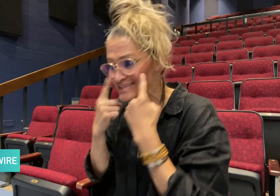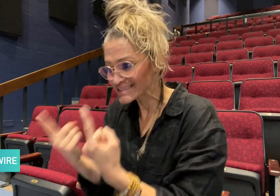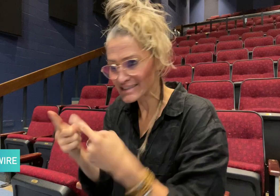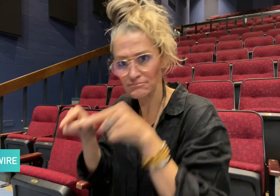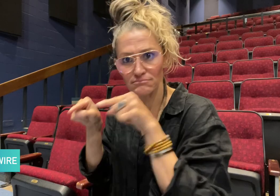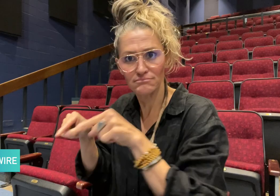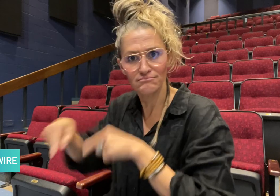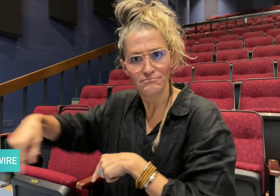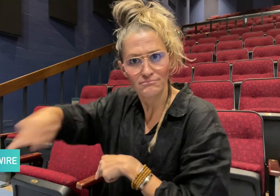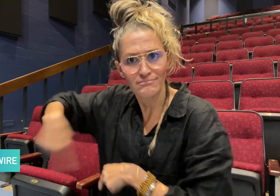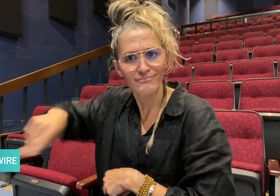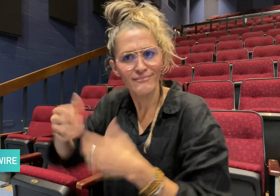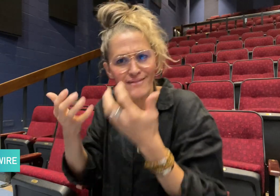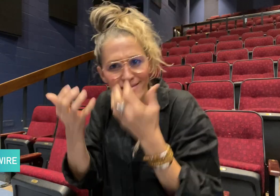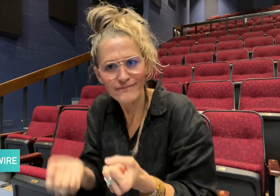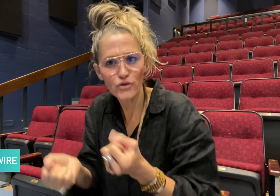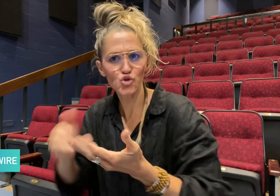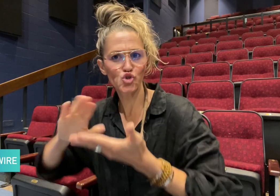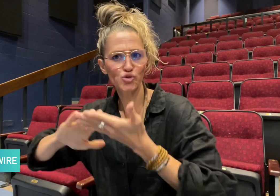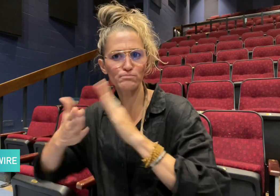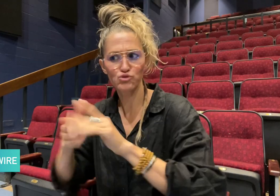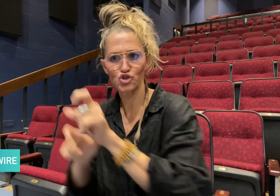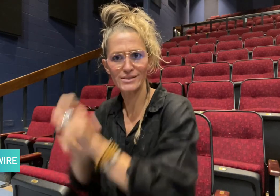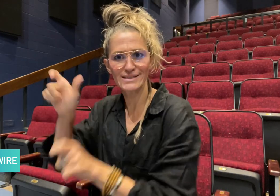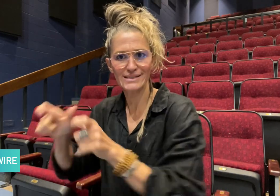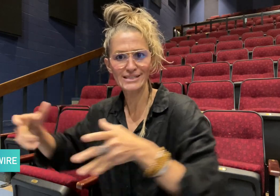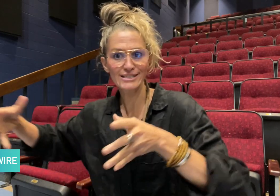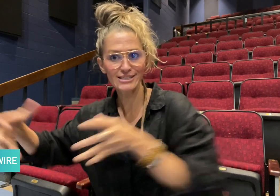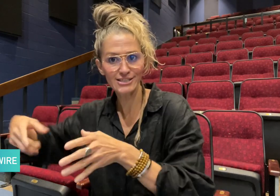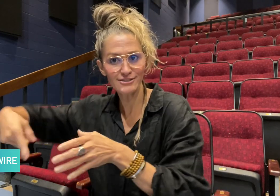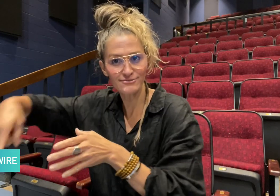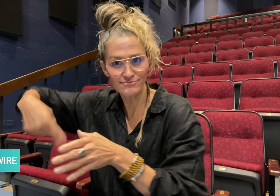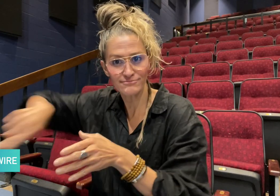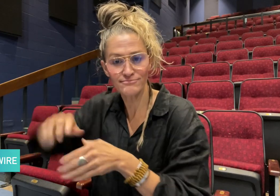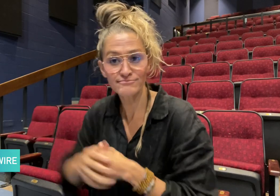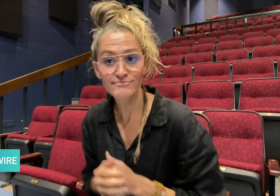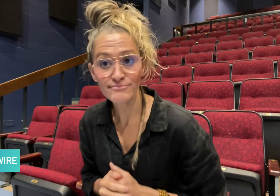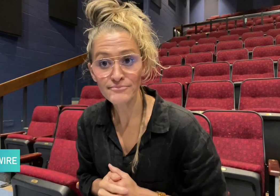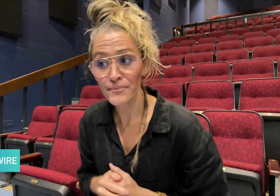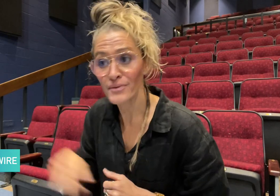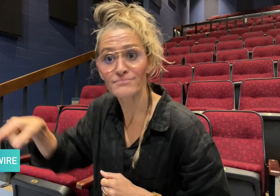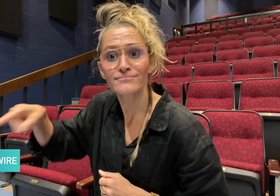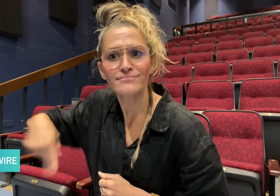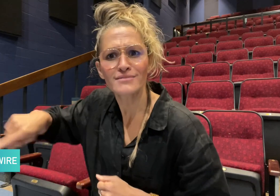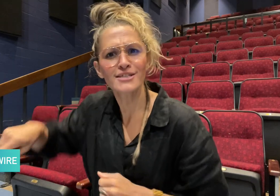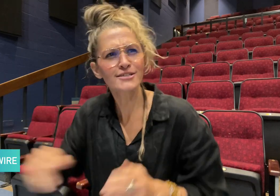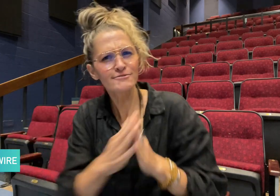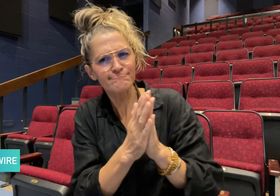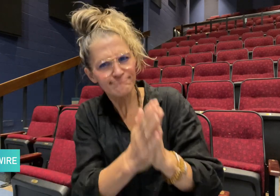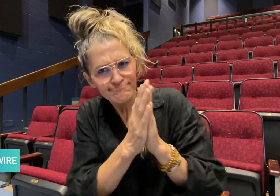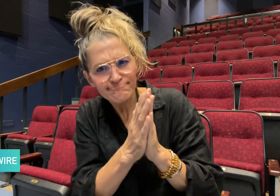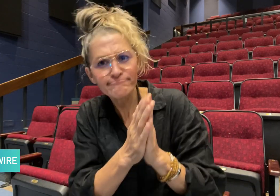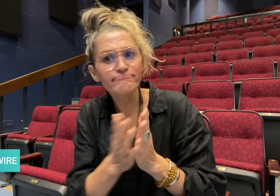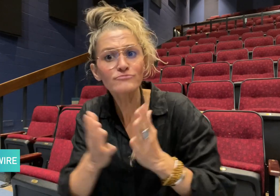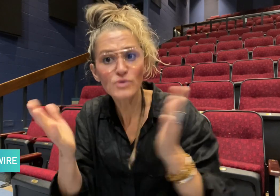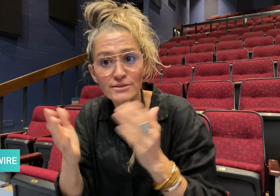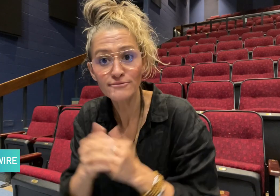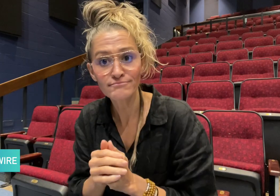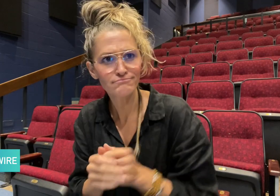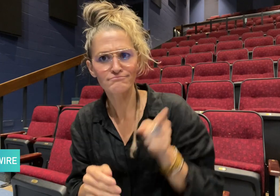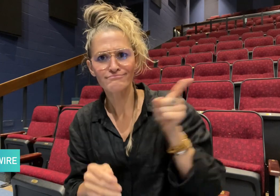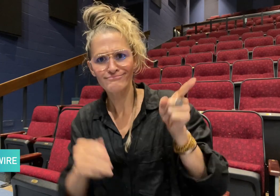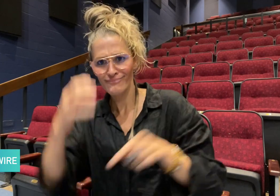for members of their community. In their request,